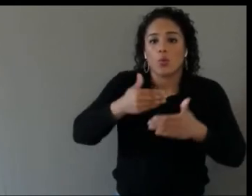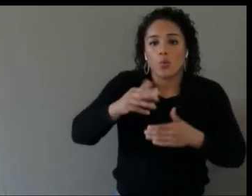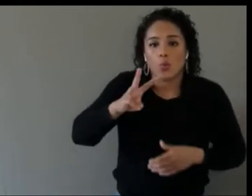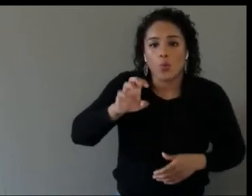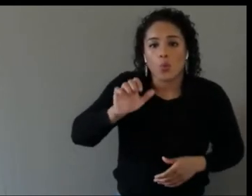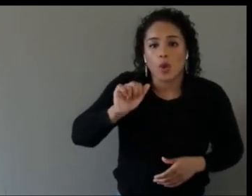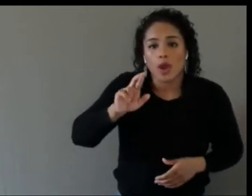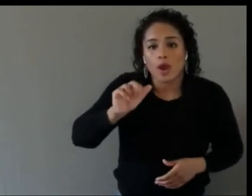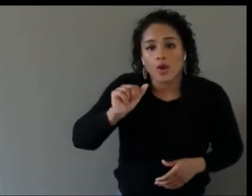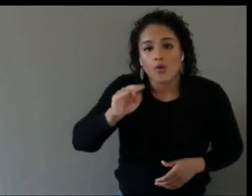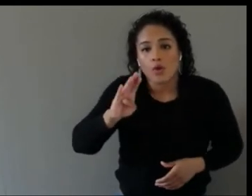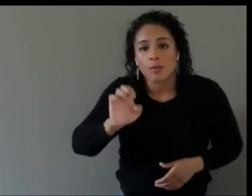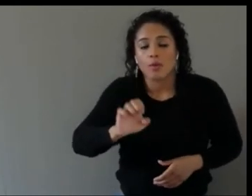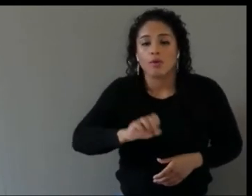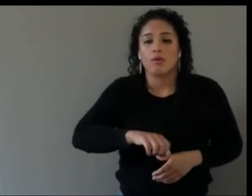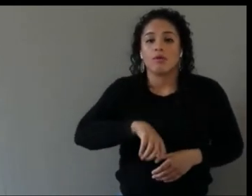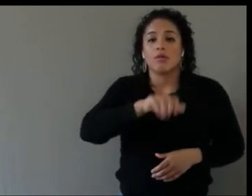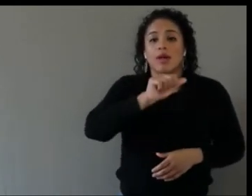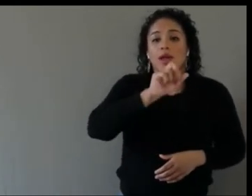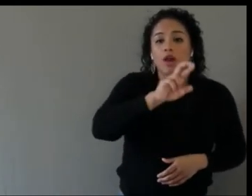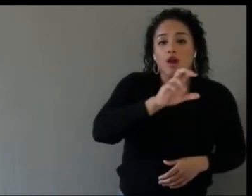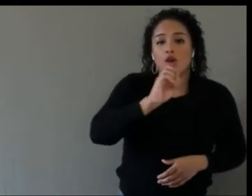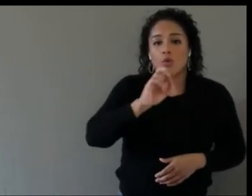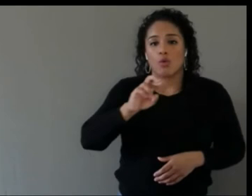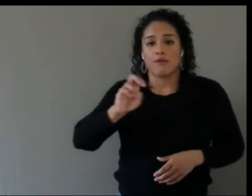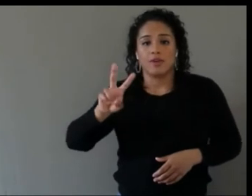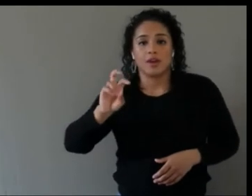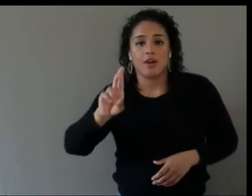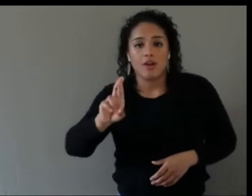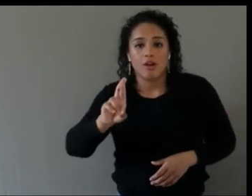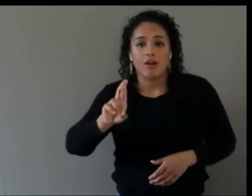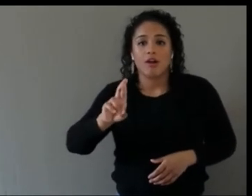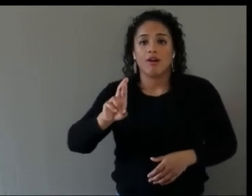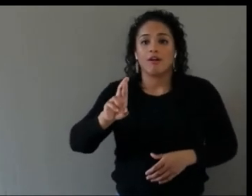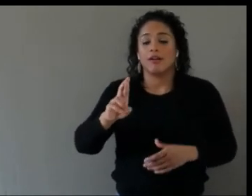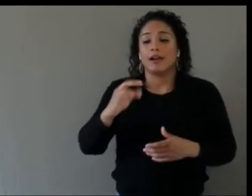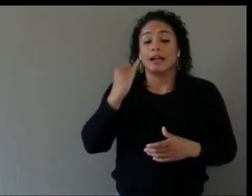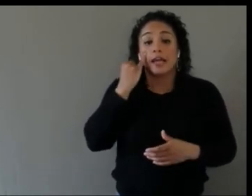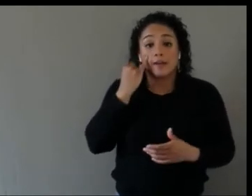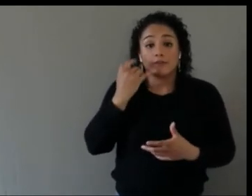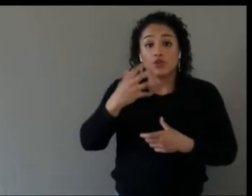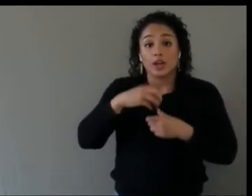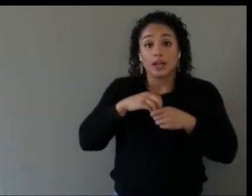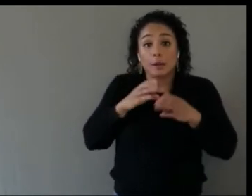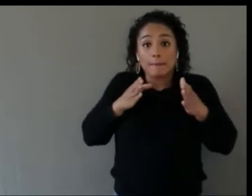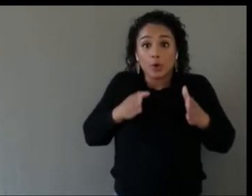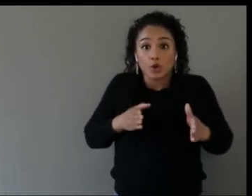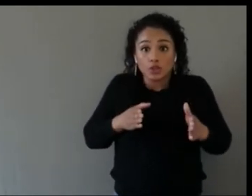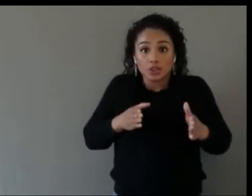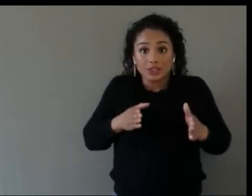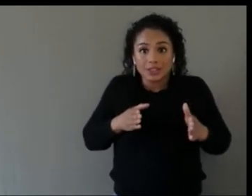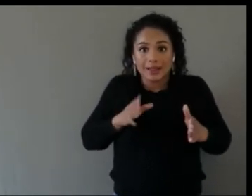person is -- you get so much richer feedback on -- especially with people who have never